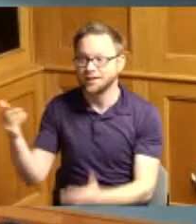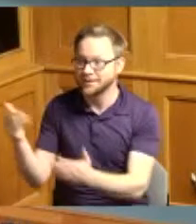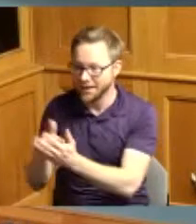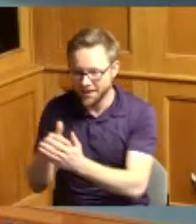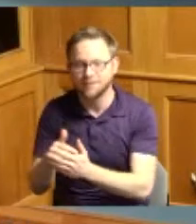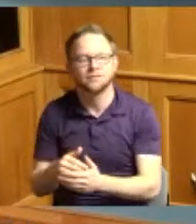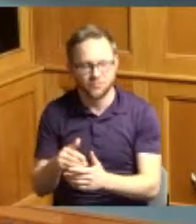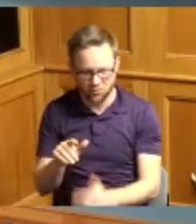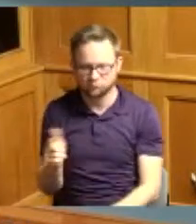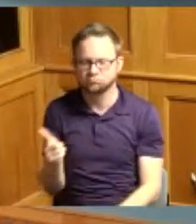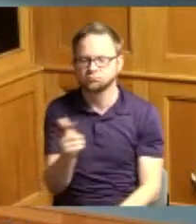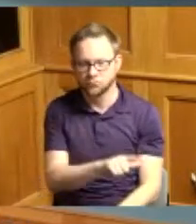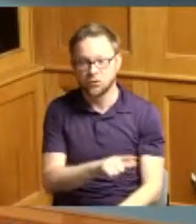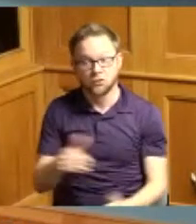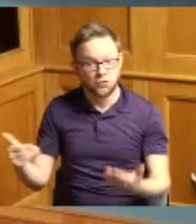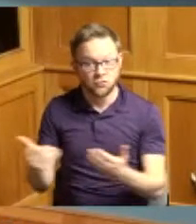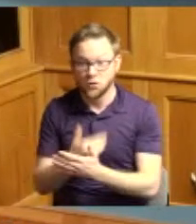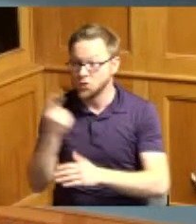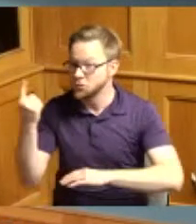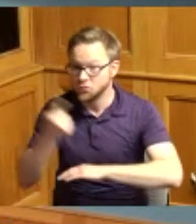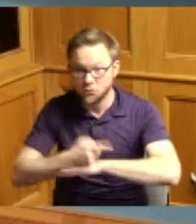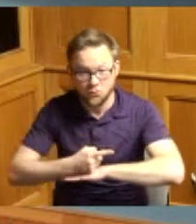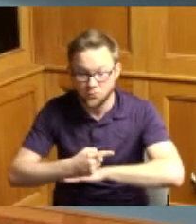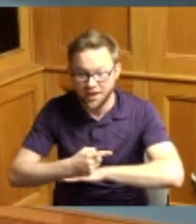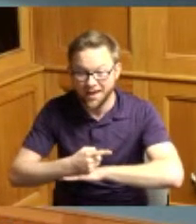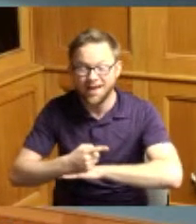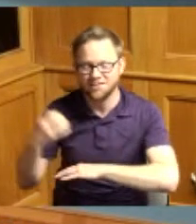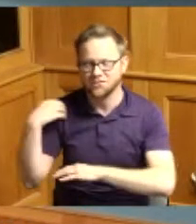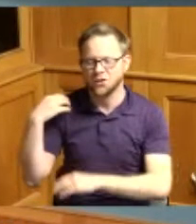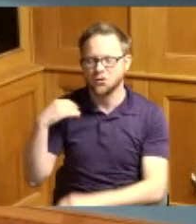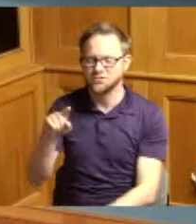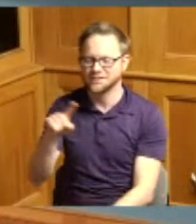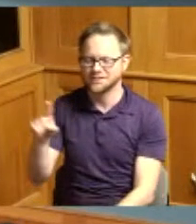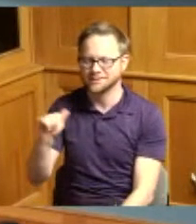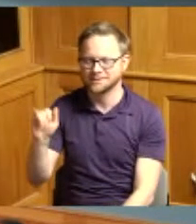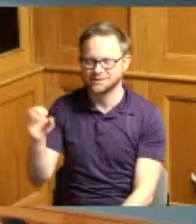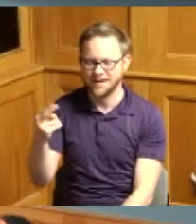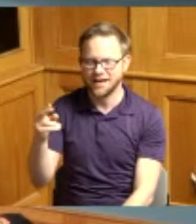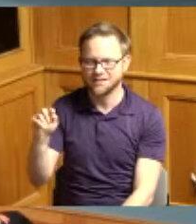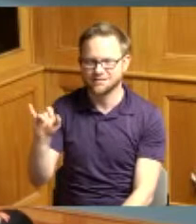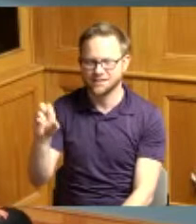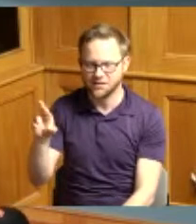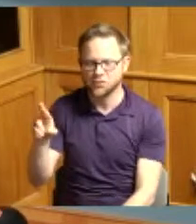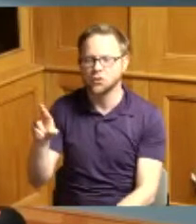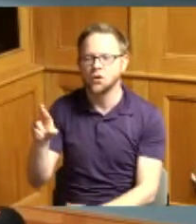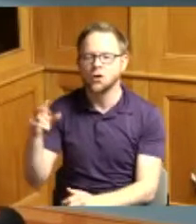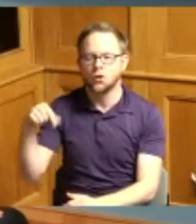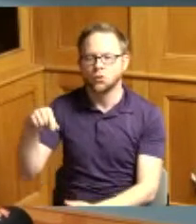in Cincinnati under the leadership of coach Zac Taylor quarterback Joe Burrow Ja'Marr Chase